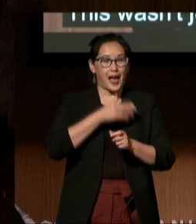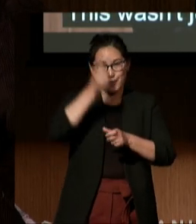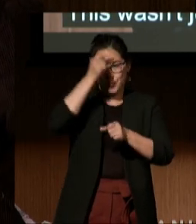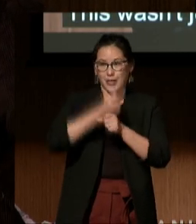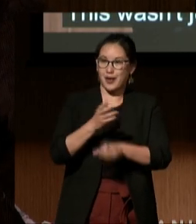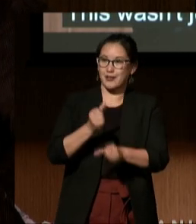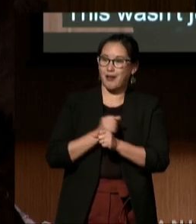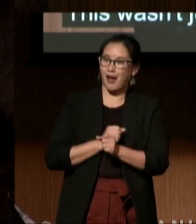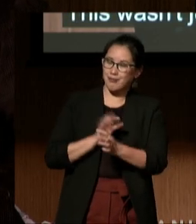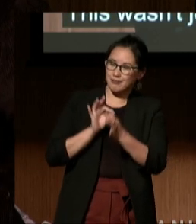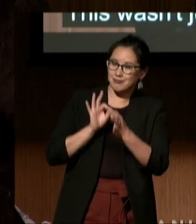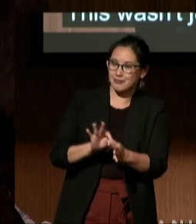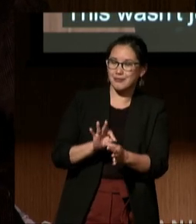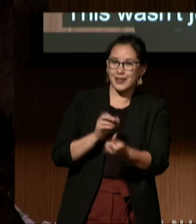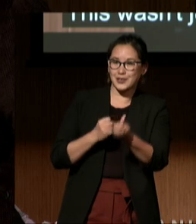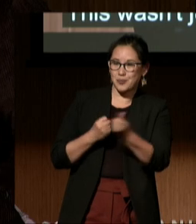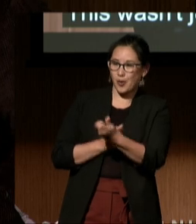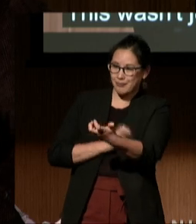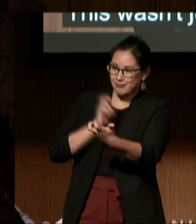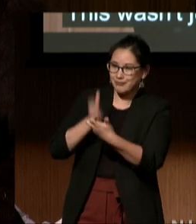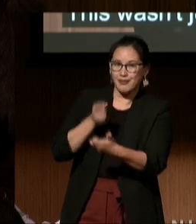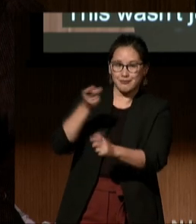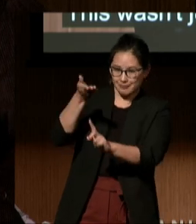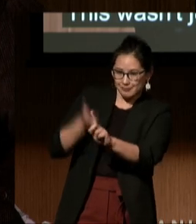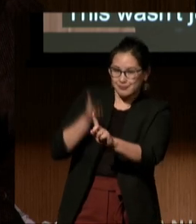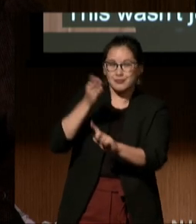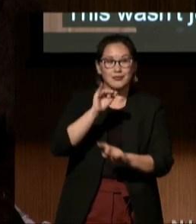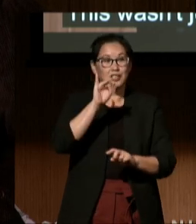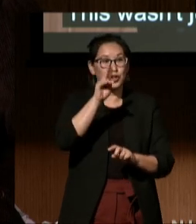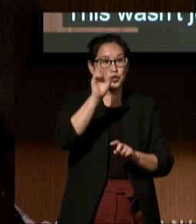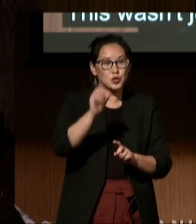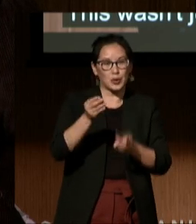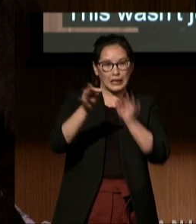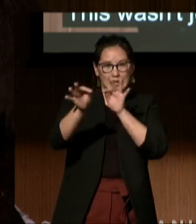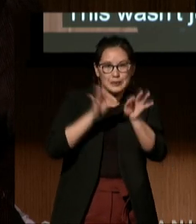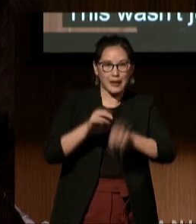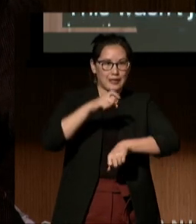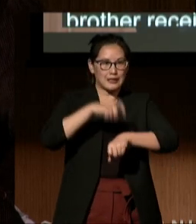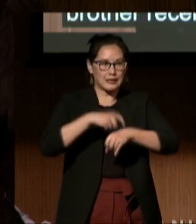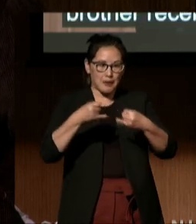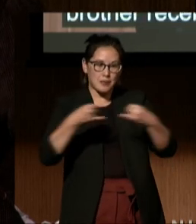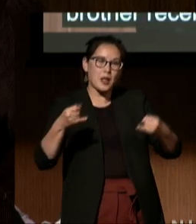Furthermore, Julie explained the timelines involved in the IEP process and emphasized my mom's